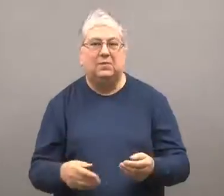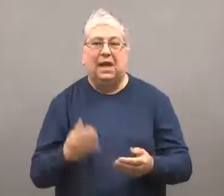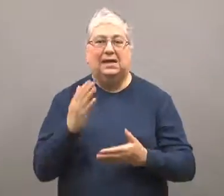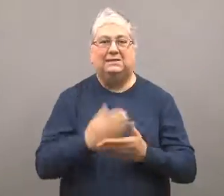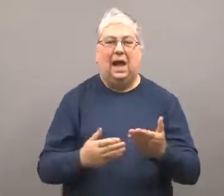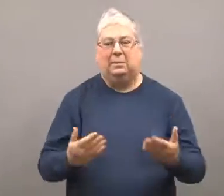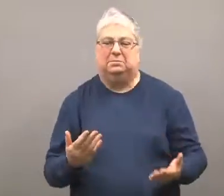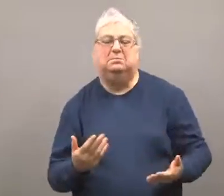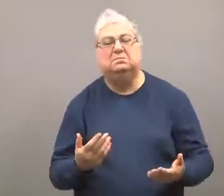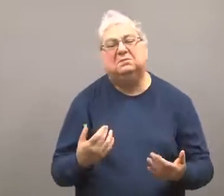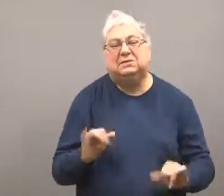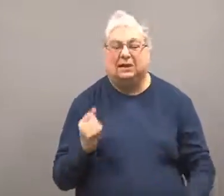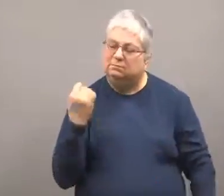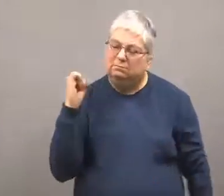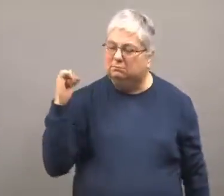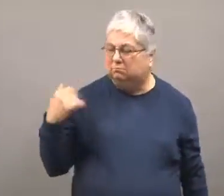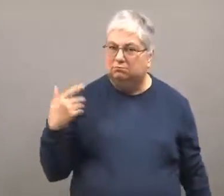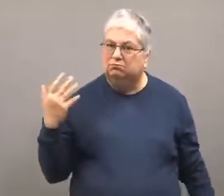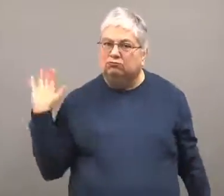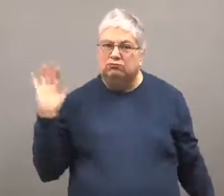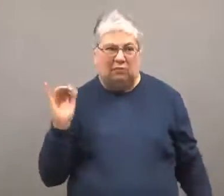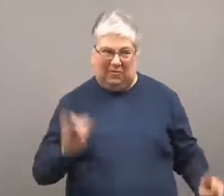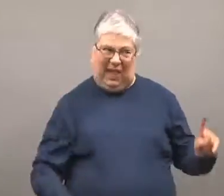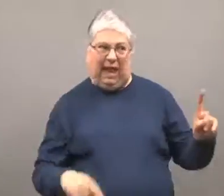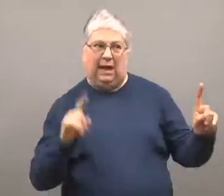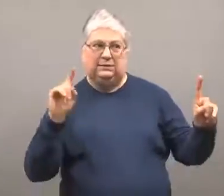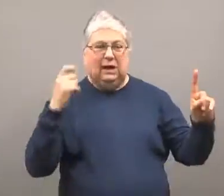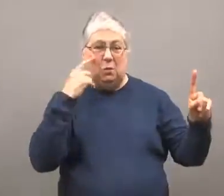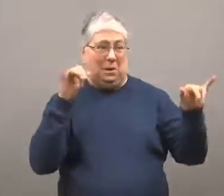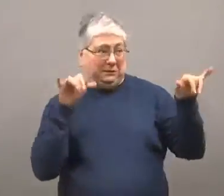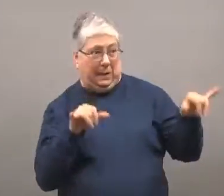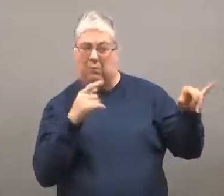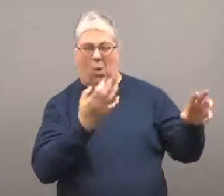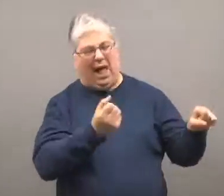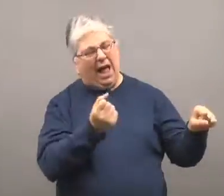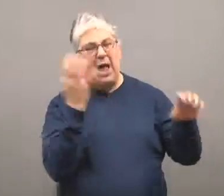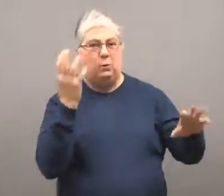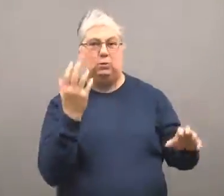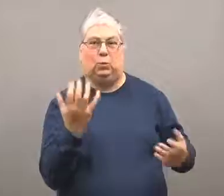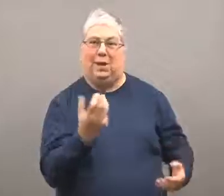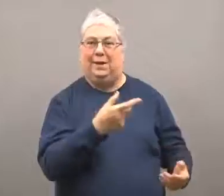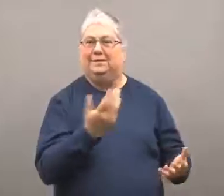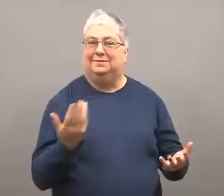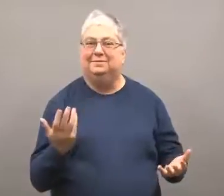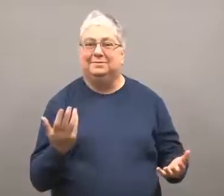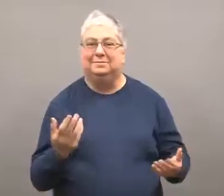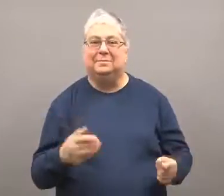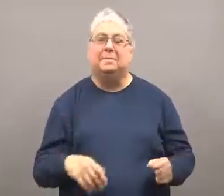Some didn't agree, they wanted no part of the government currently in Kiev.